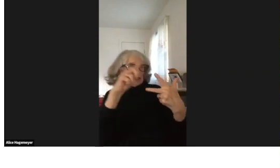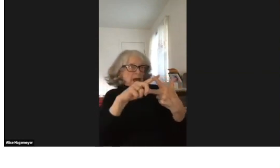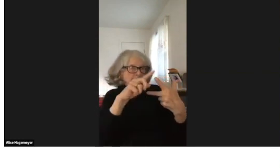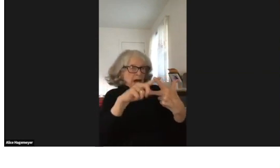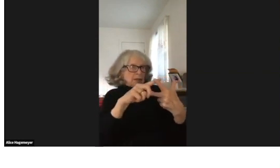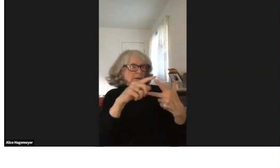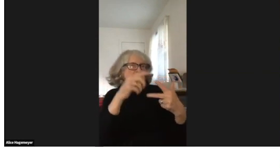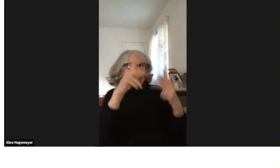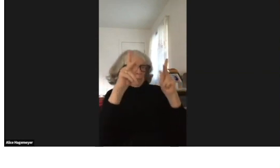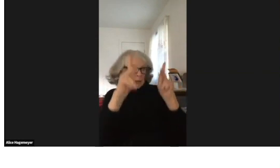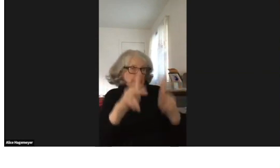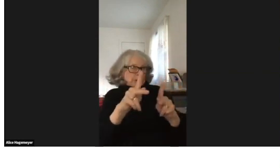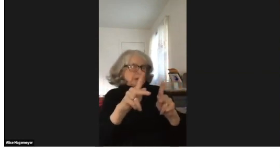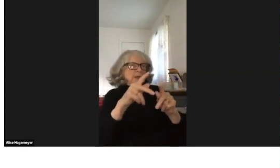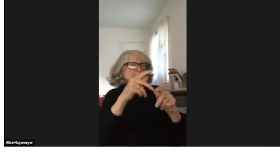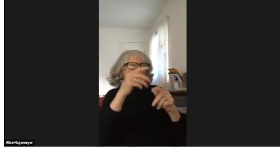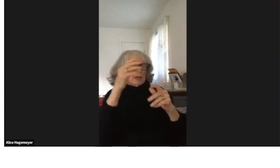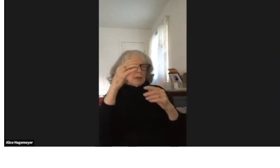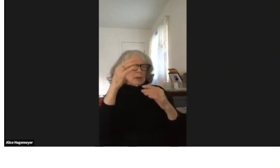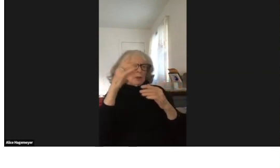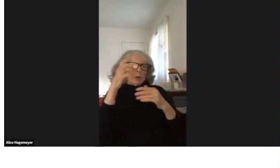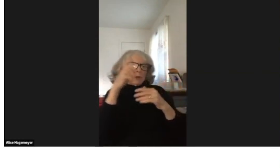a fascinating book, I learned so much.